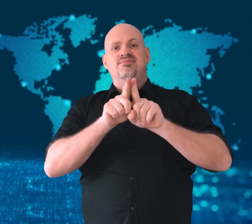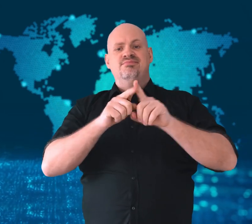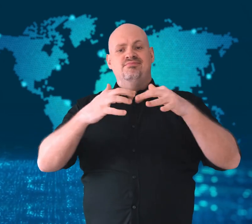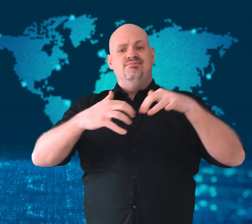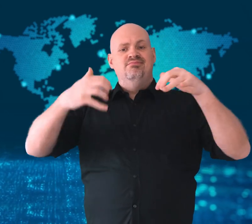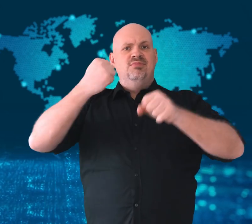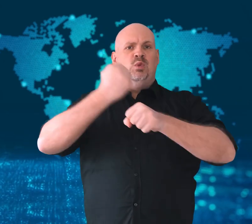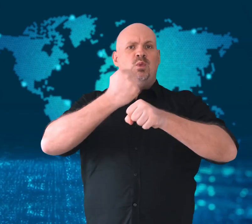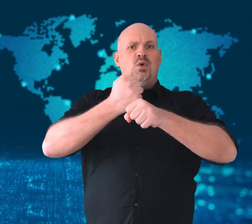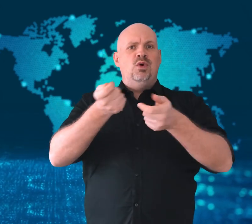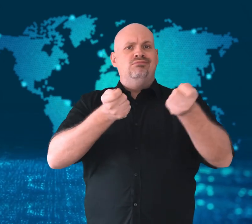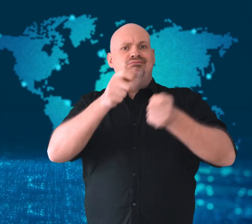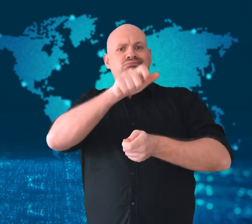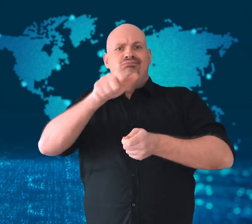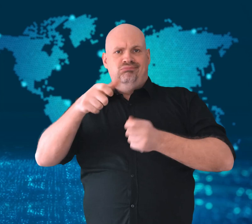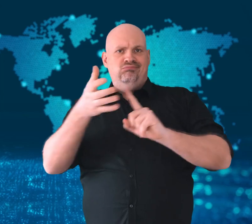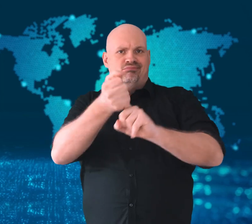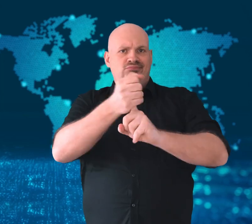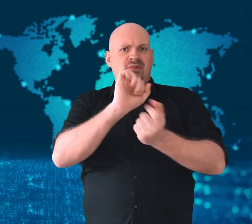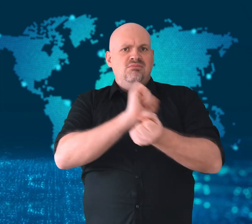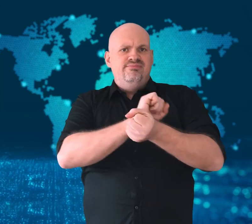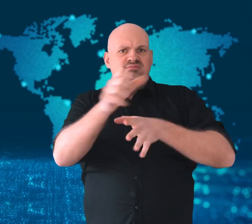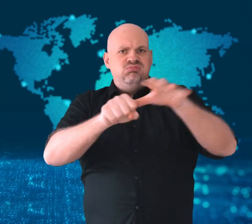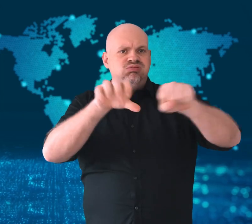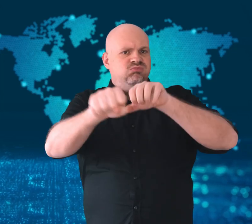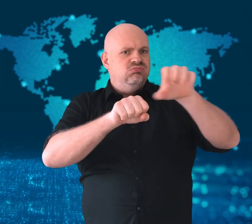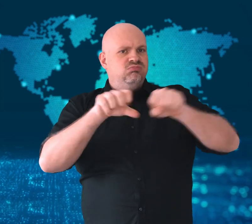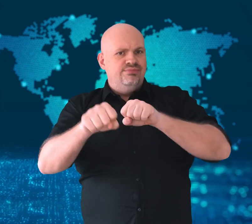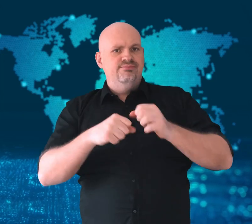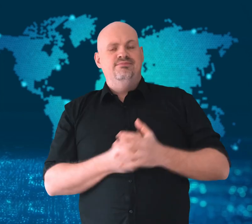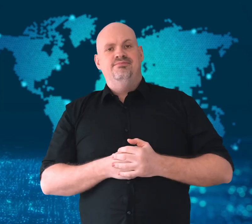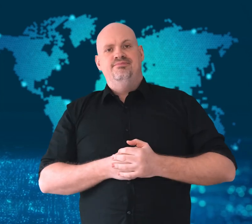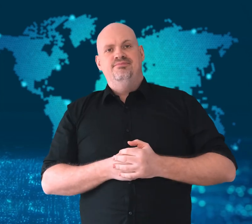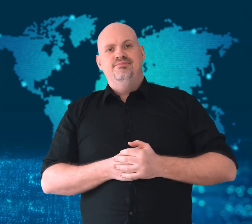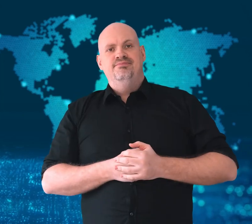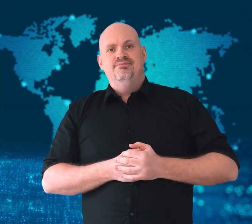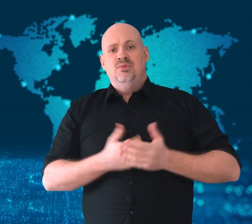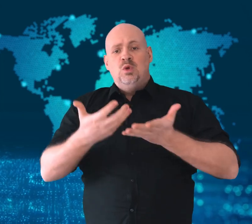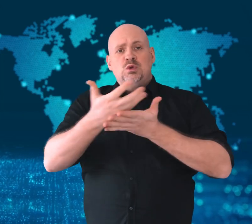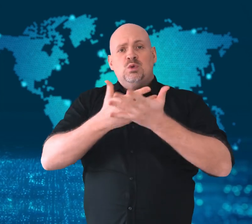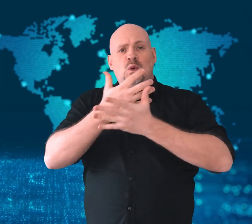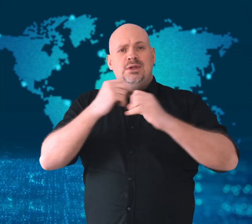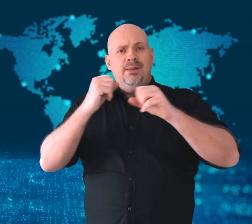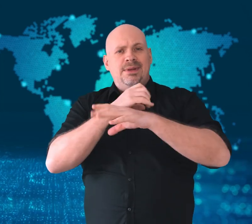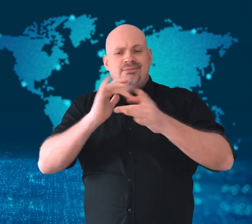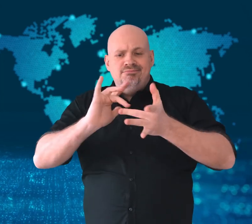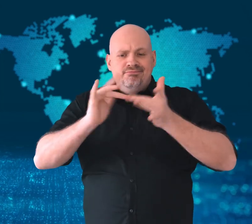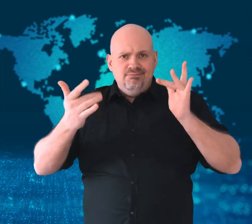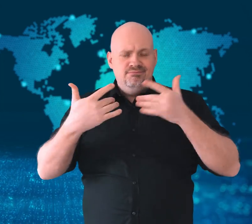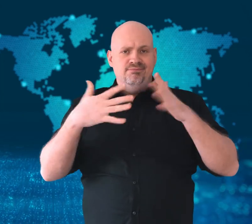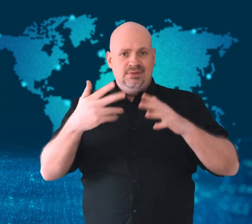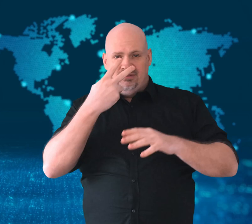buildings, and that officials were being detained.